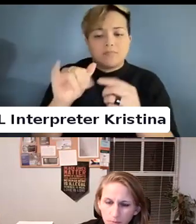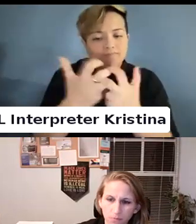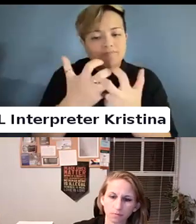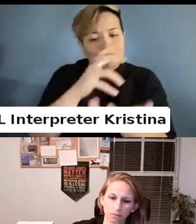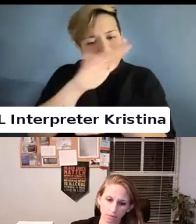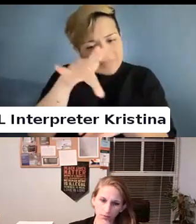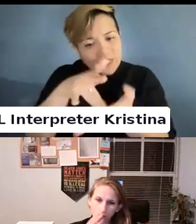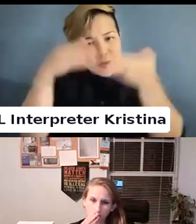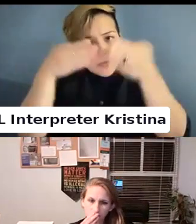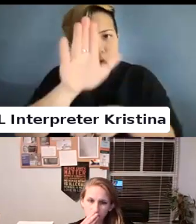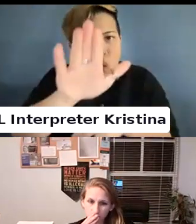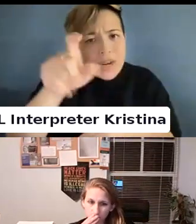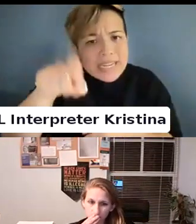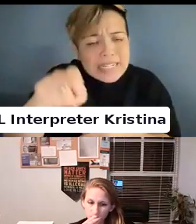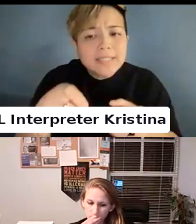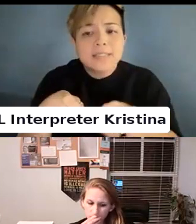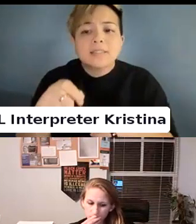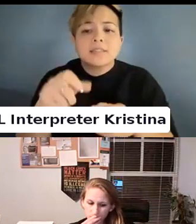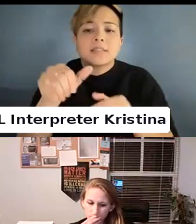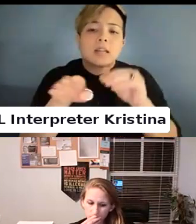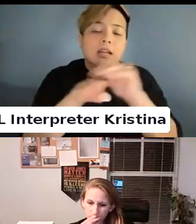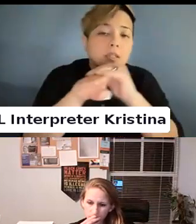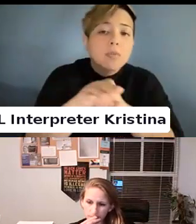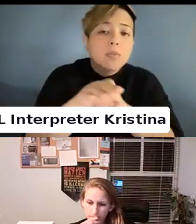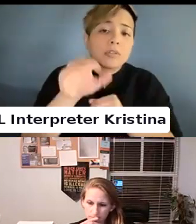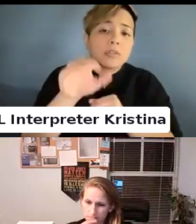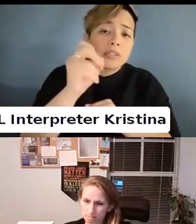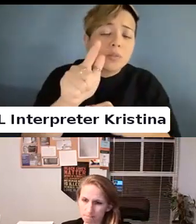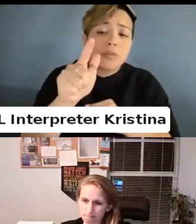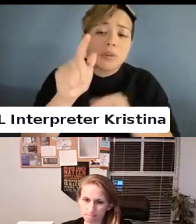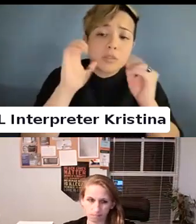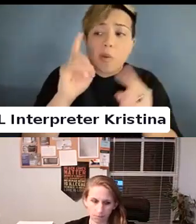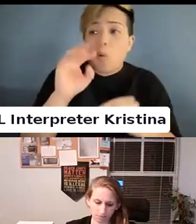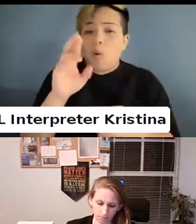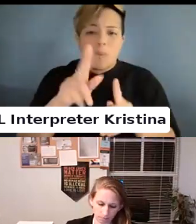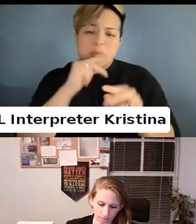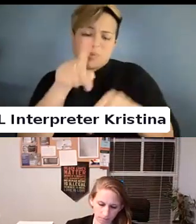You're not getting an accessible education or you may be seen as a sexual being. If you are?